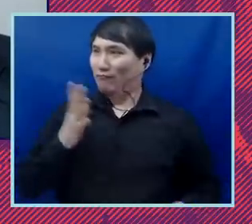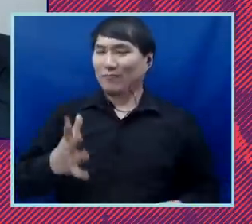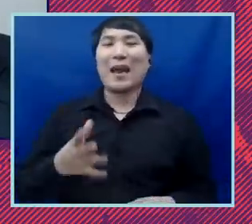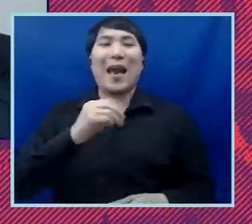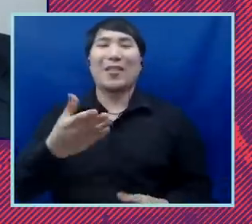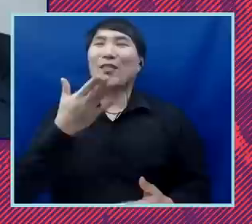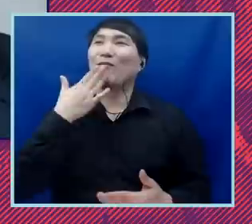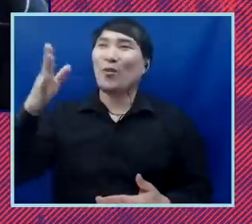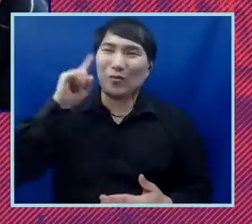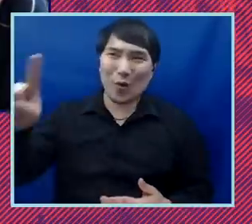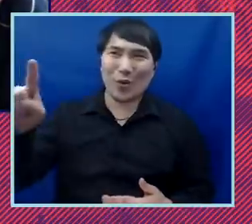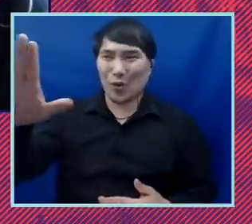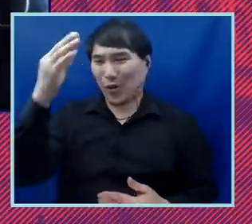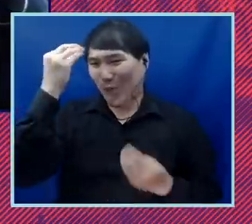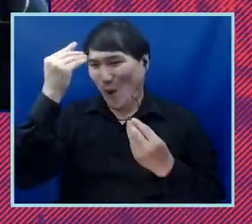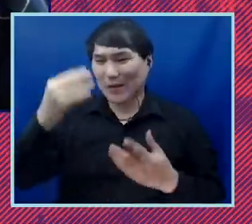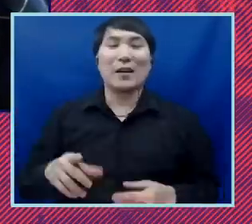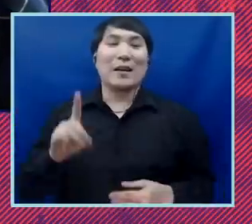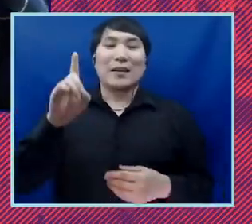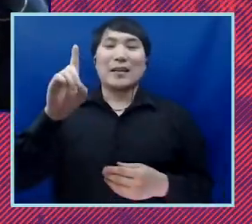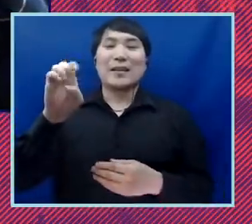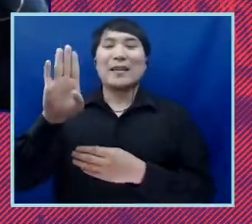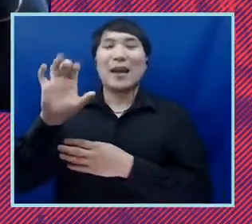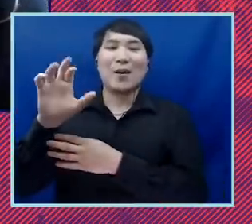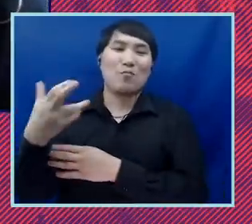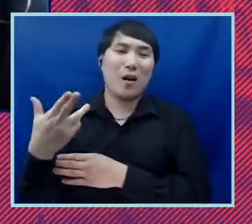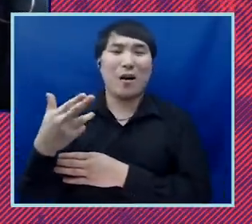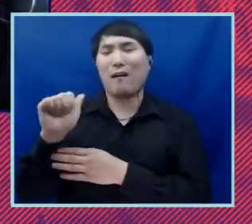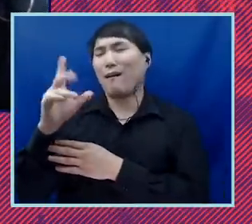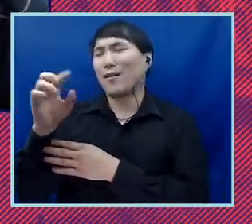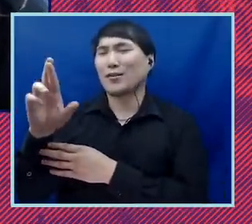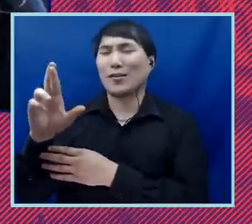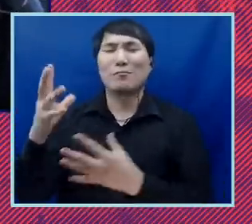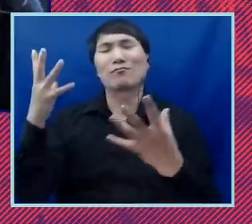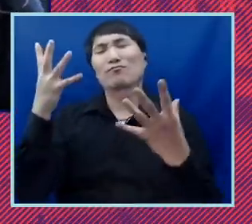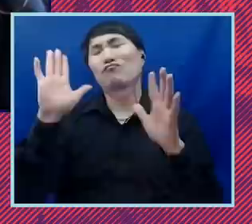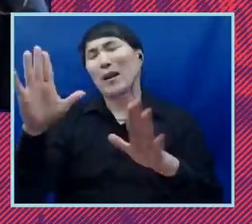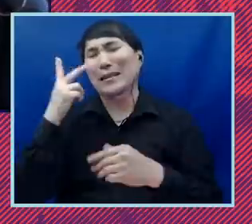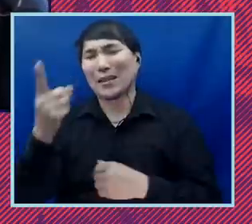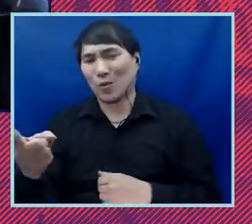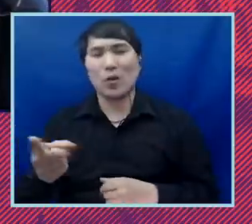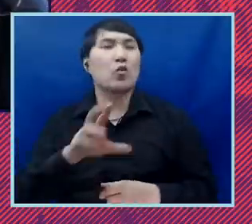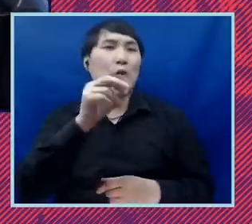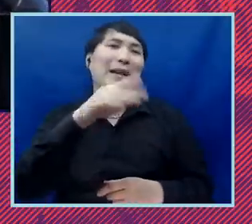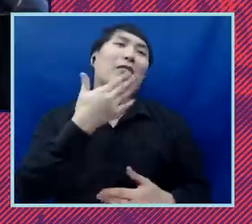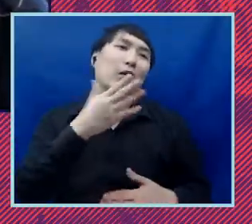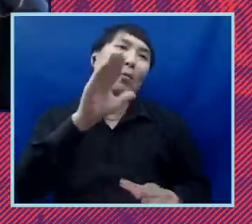energy, your dynamism. Deborah Archer, lovely to see you as I transition from Ronny. Good bye, Ronny. Thank you very much, sir. Thank you.